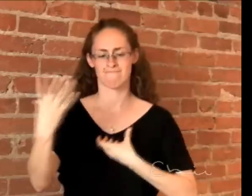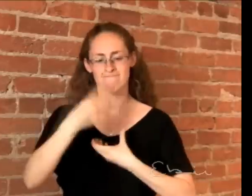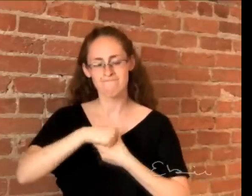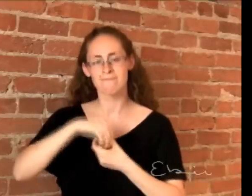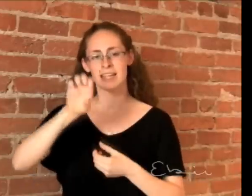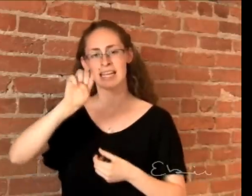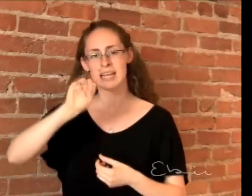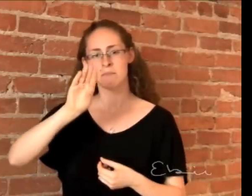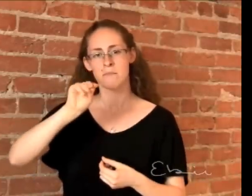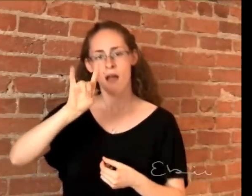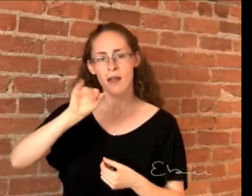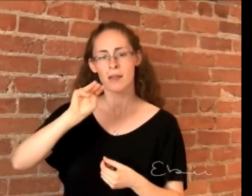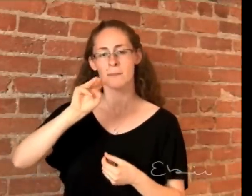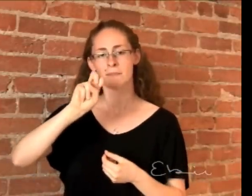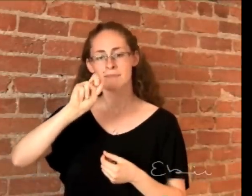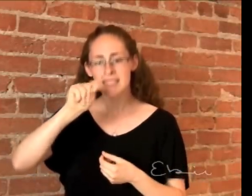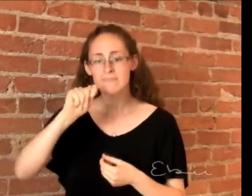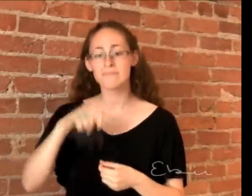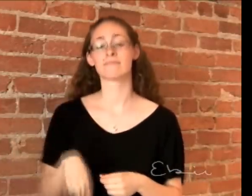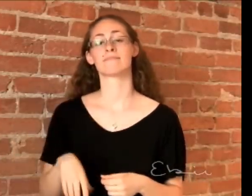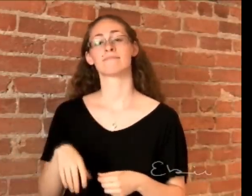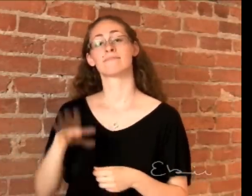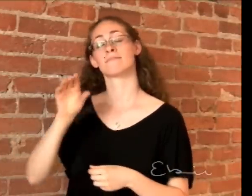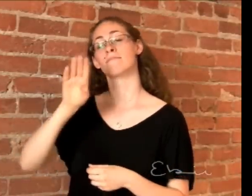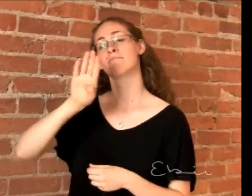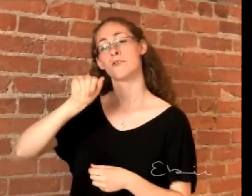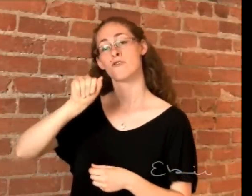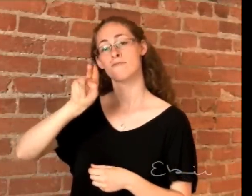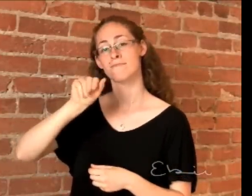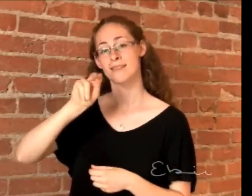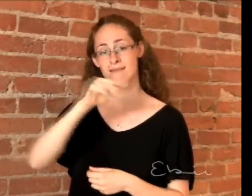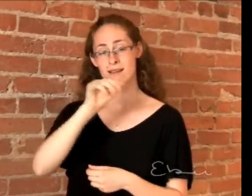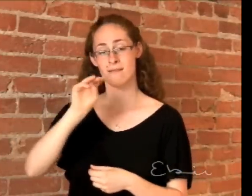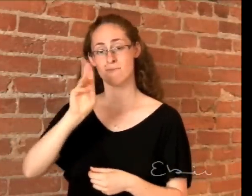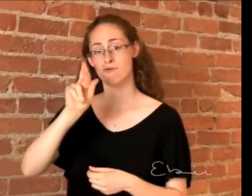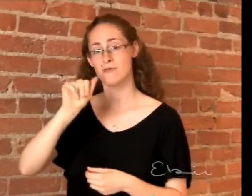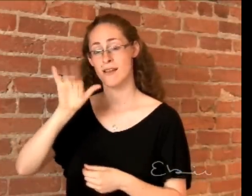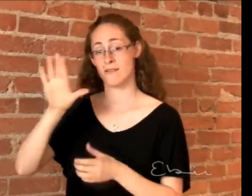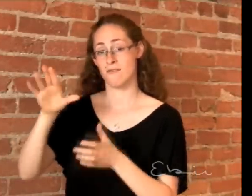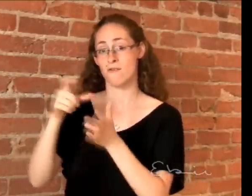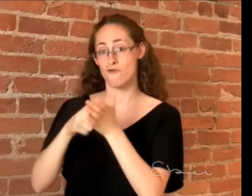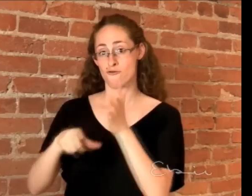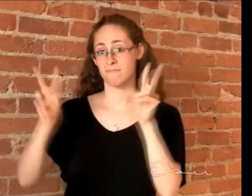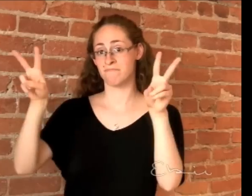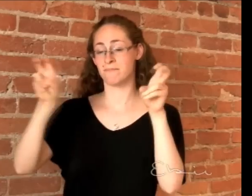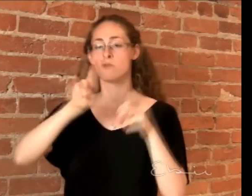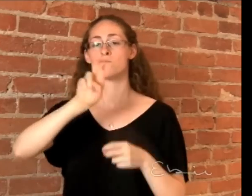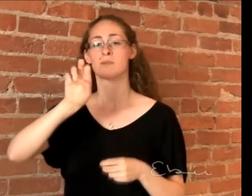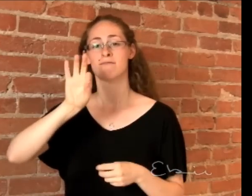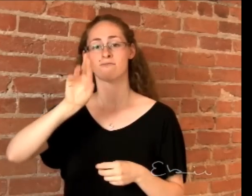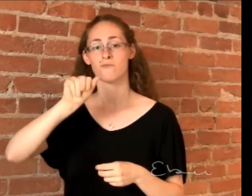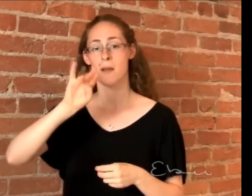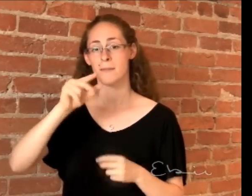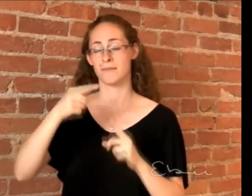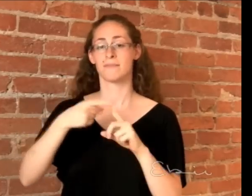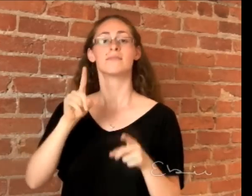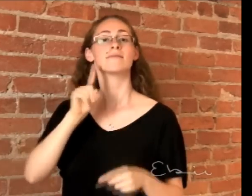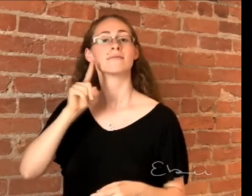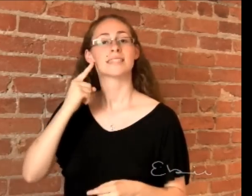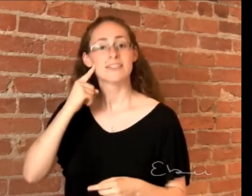and space, and a strong use of embodiment. Bauman and Murray’s article (2009),”Re-framing: From